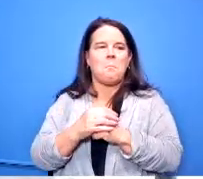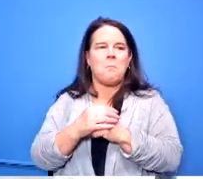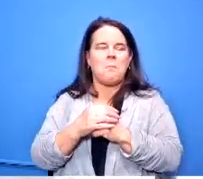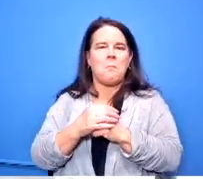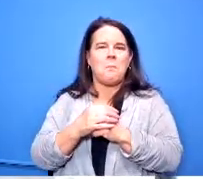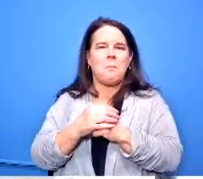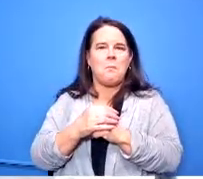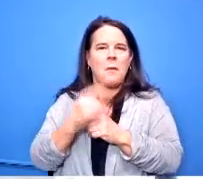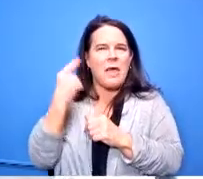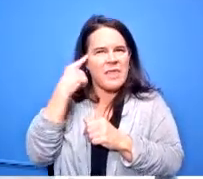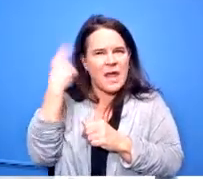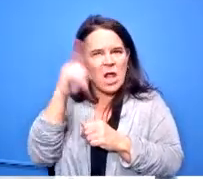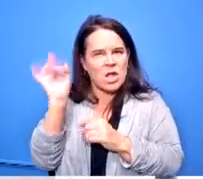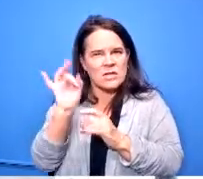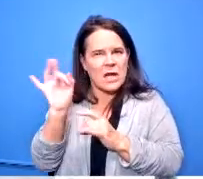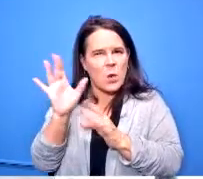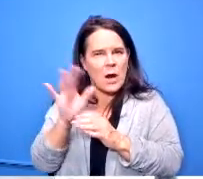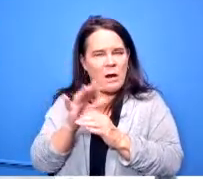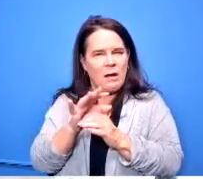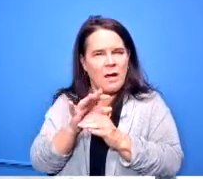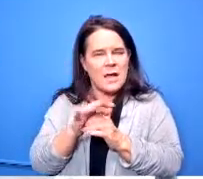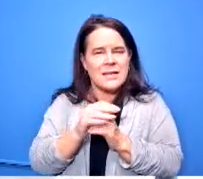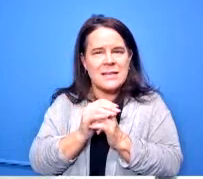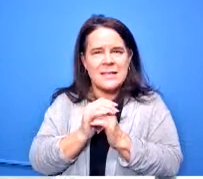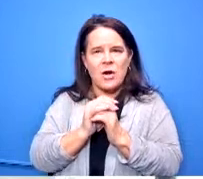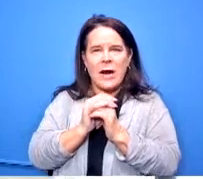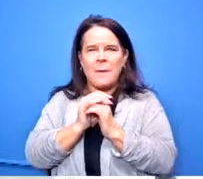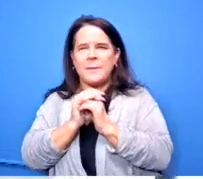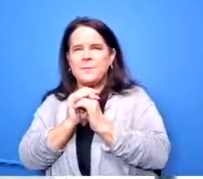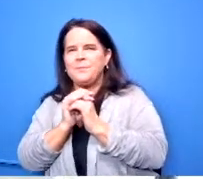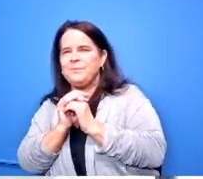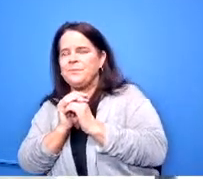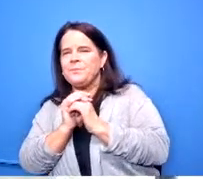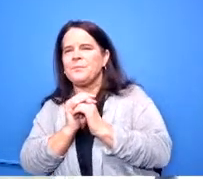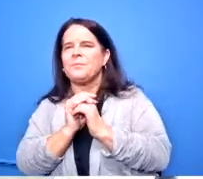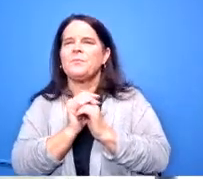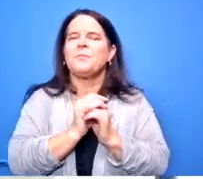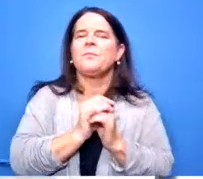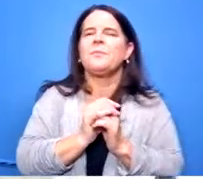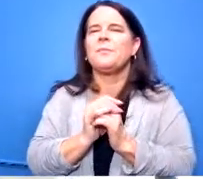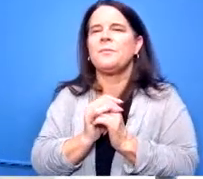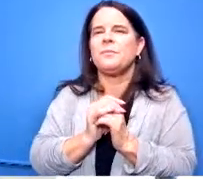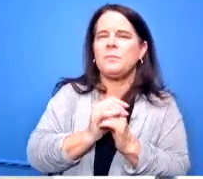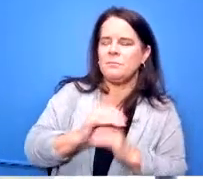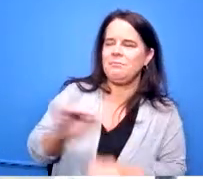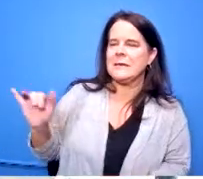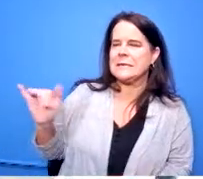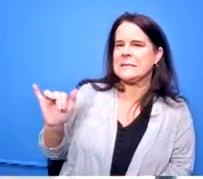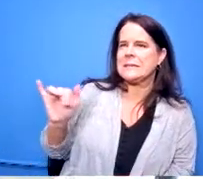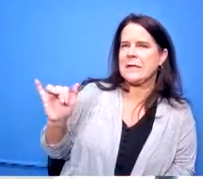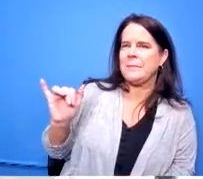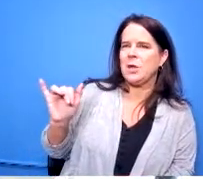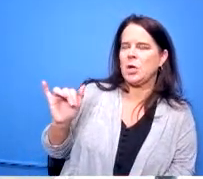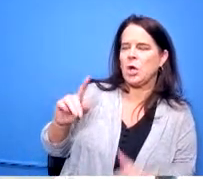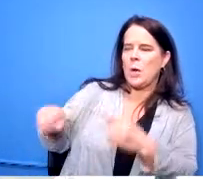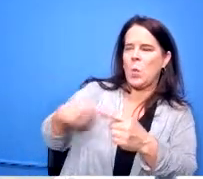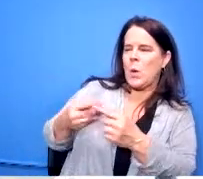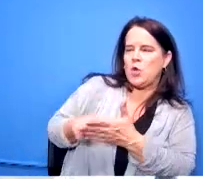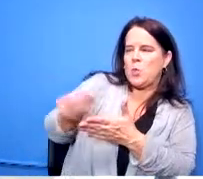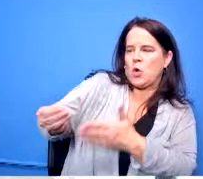actually and and basically this is uh the it's very similar to when you purchase shirts um and